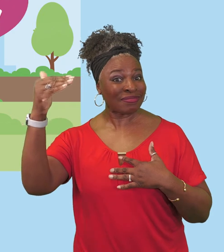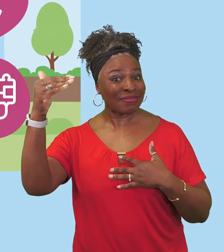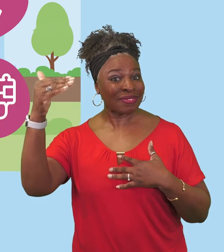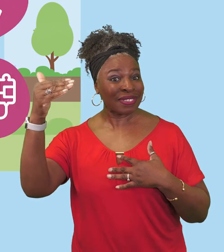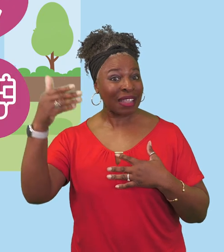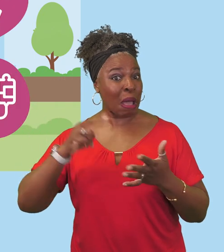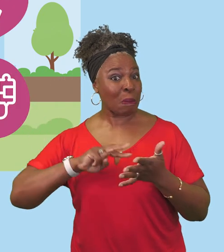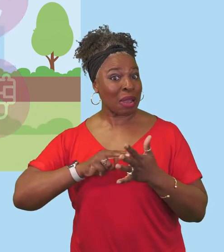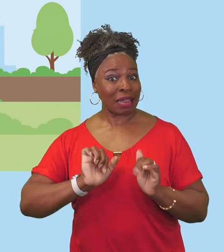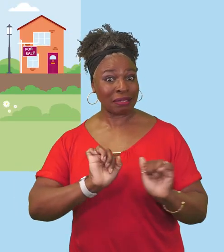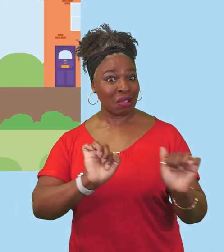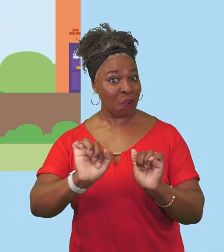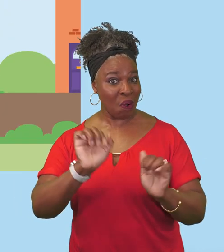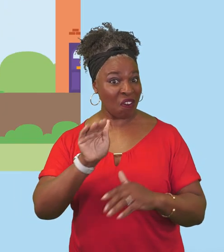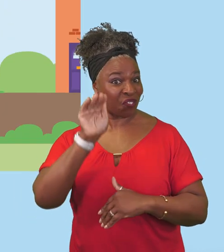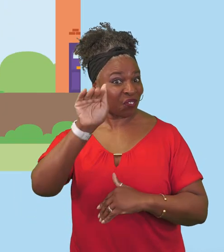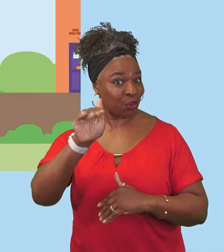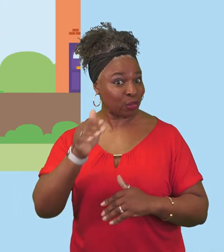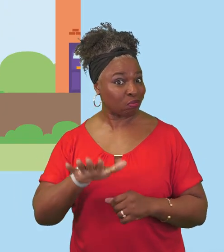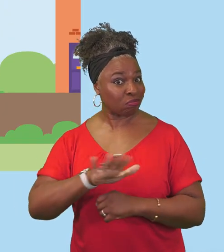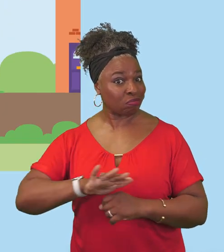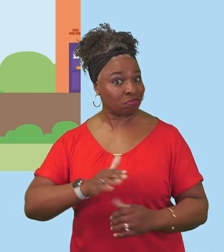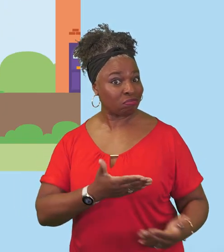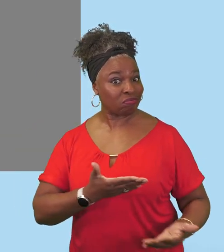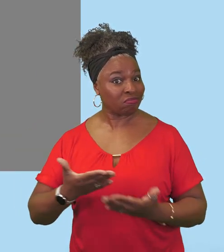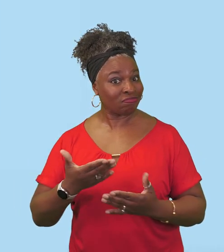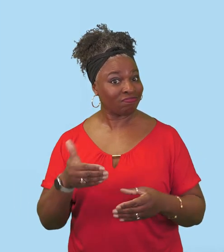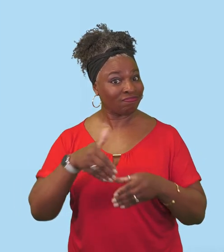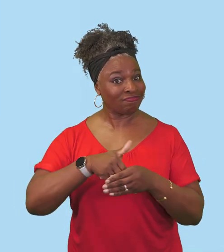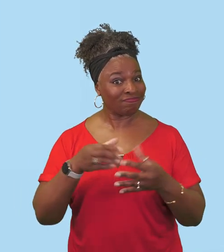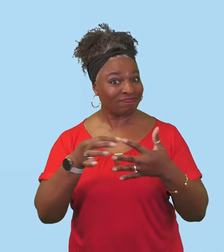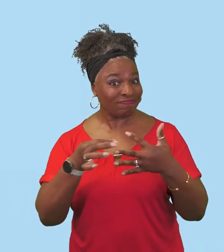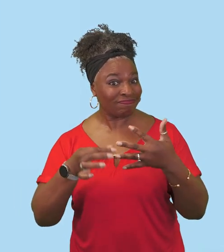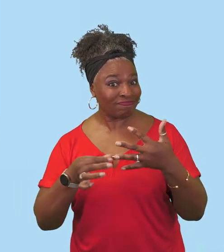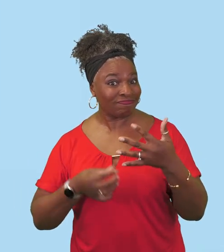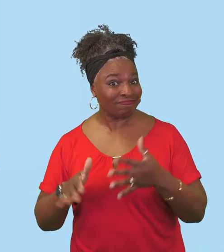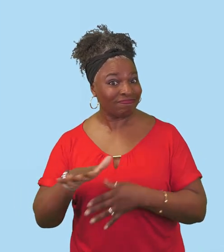planning for the future. The Local Offer will also include details of local services.